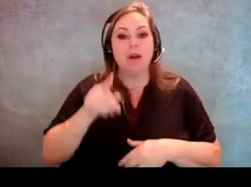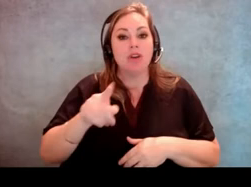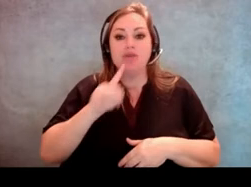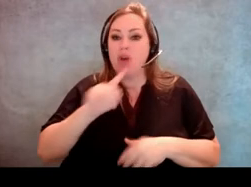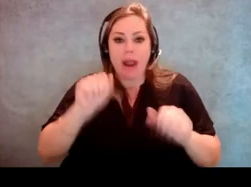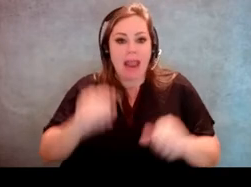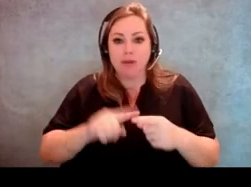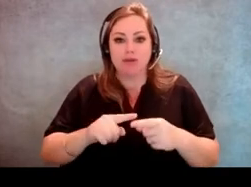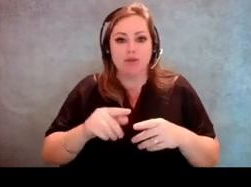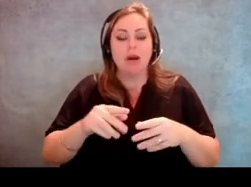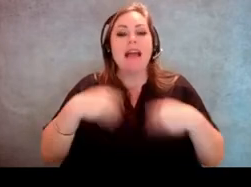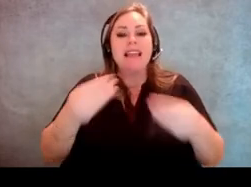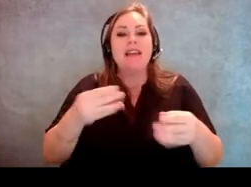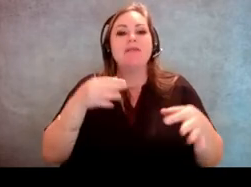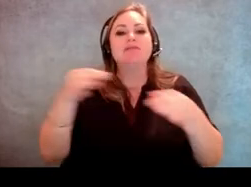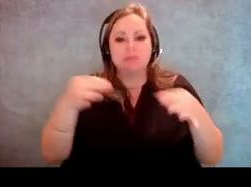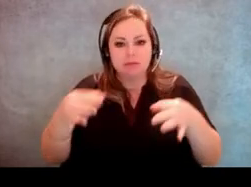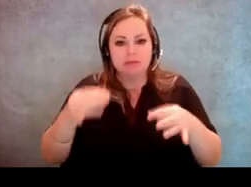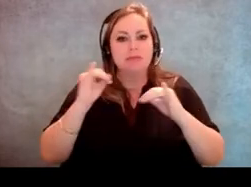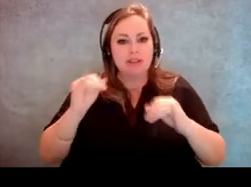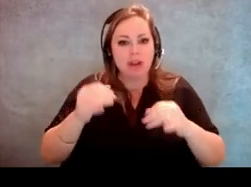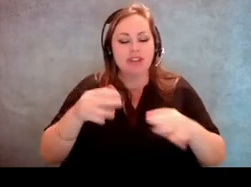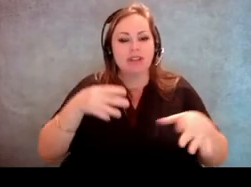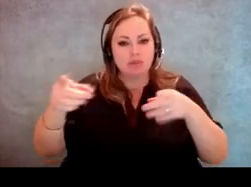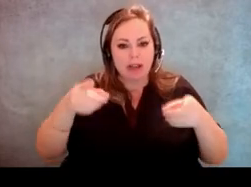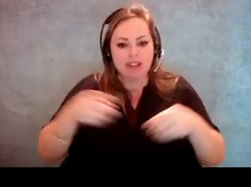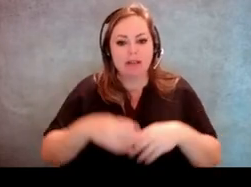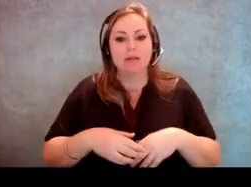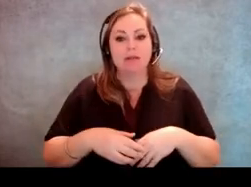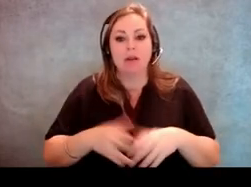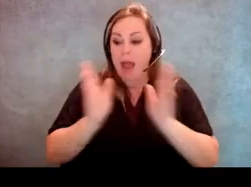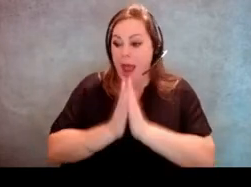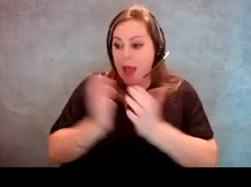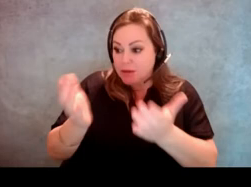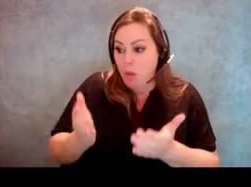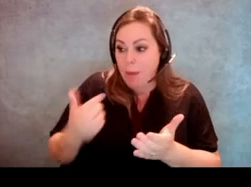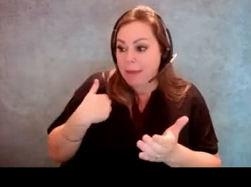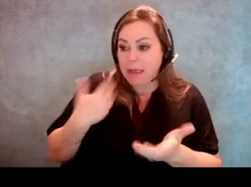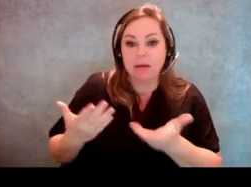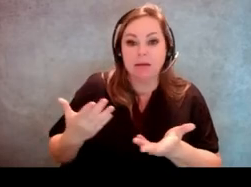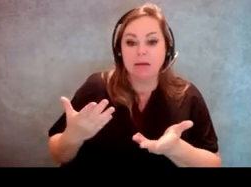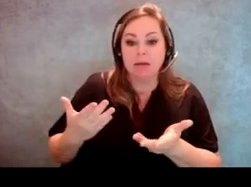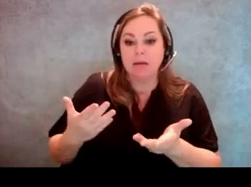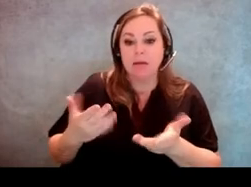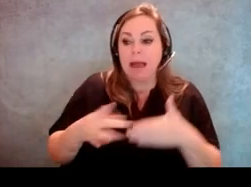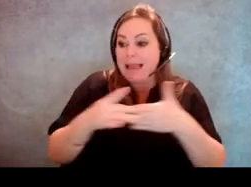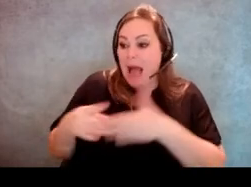to give them directions or ask if you would like them to guide, excuse me,